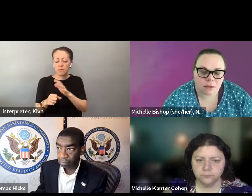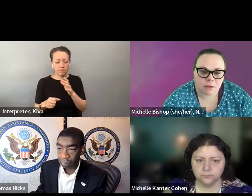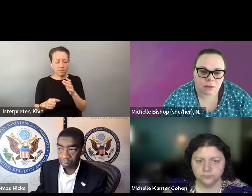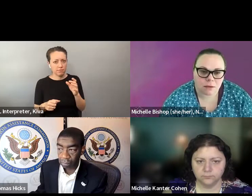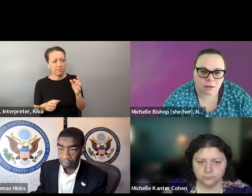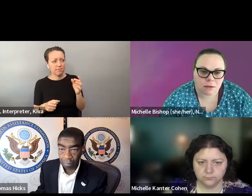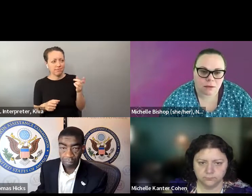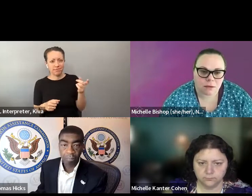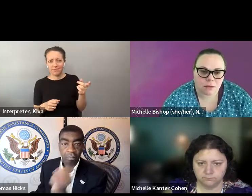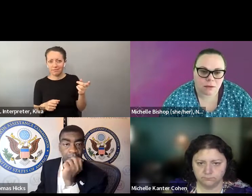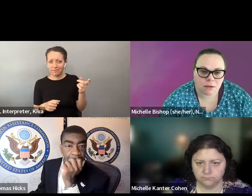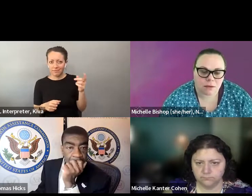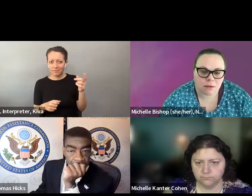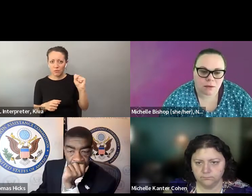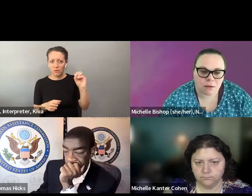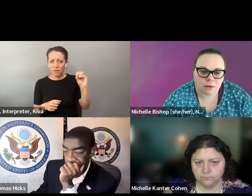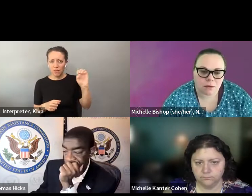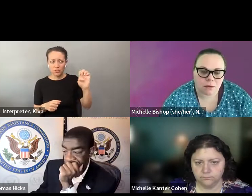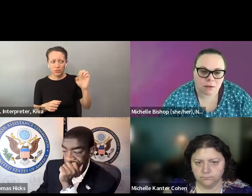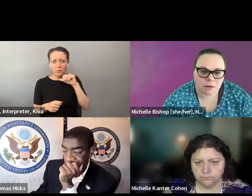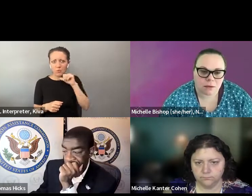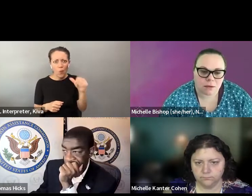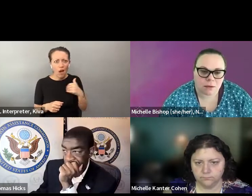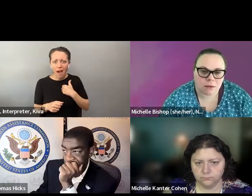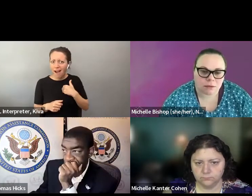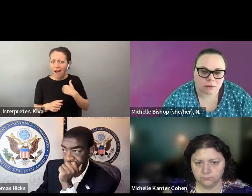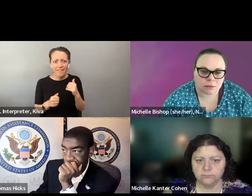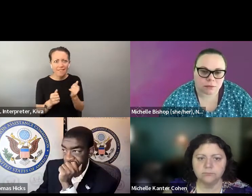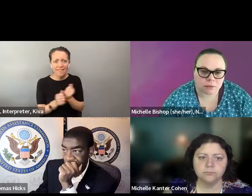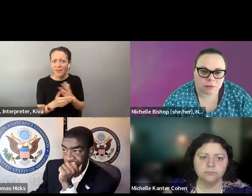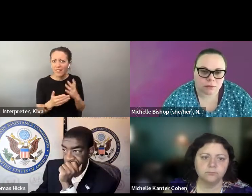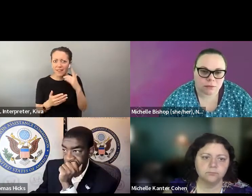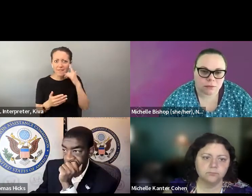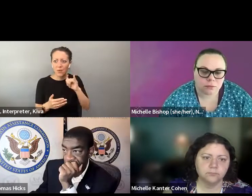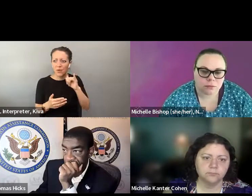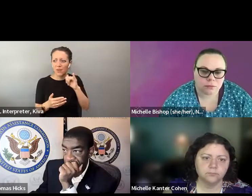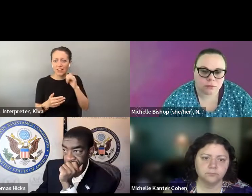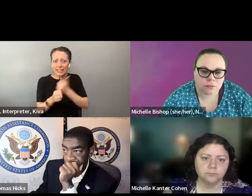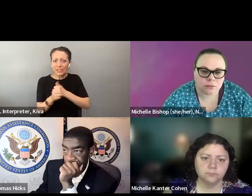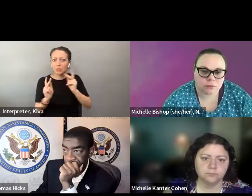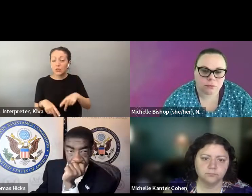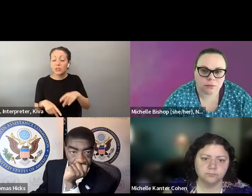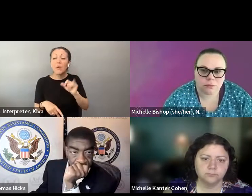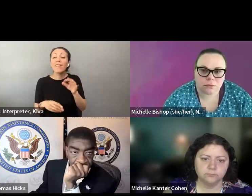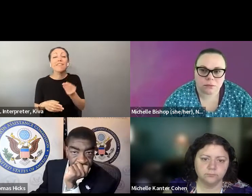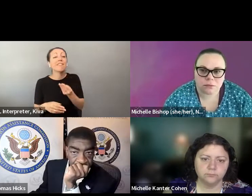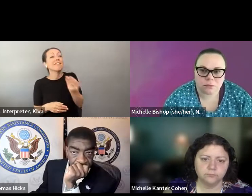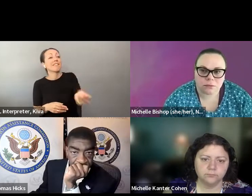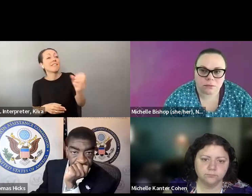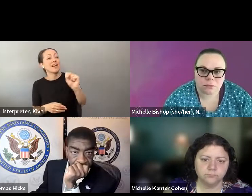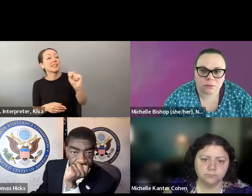required the supervisor of elections to confirm the match . But not all of the supervisor have those three But not all of the supervisors have those 3 data points for every voter. data points for every voter. So if you're a voter, you So if you are voting, you submit it yours. As for your social. submitted